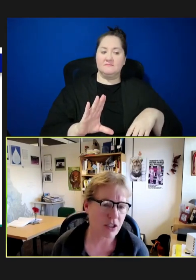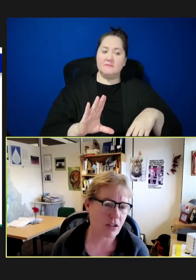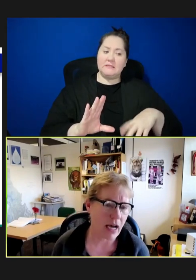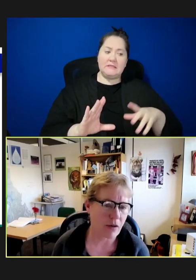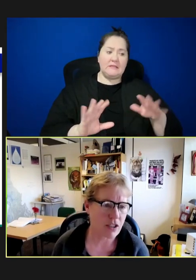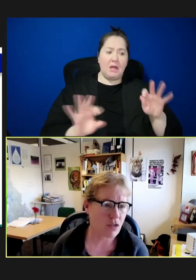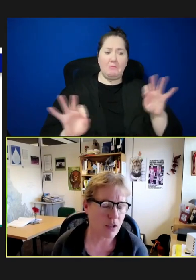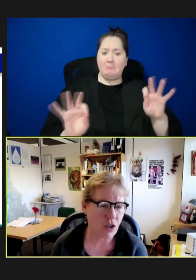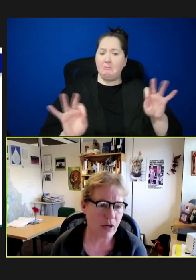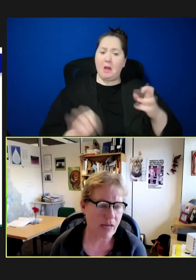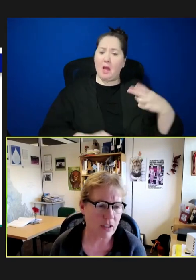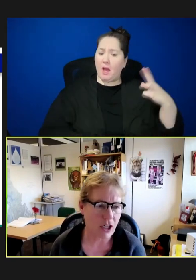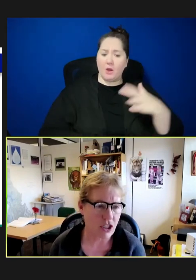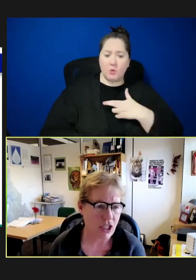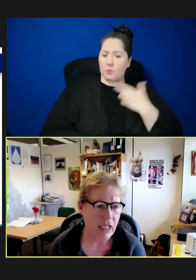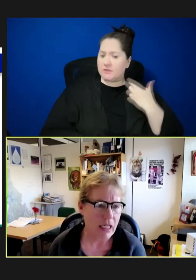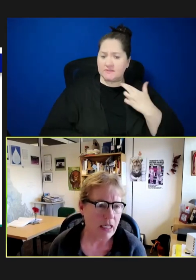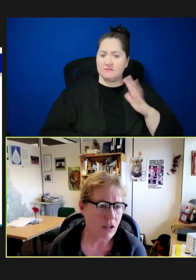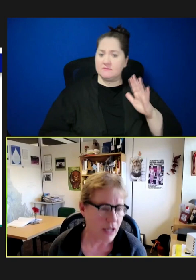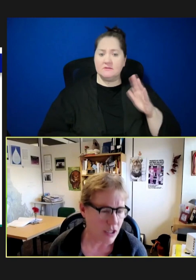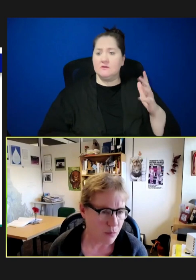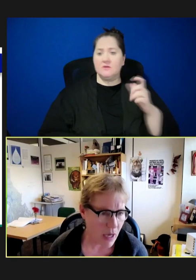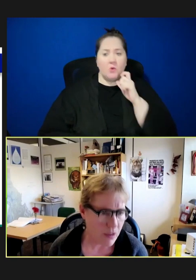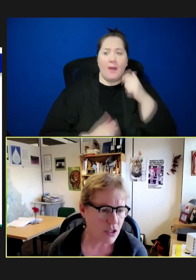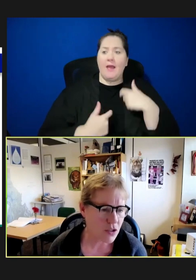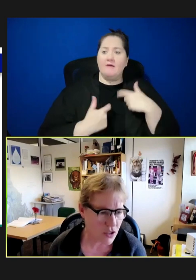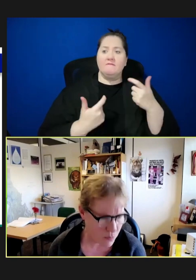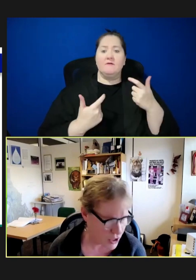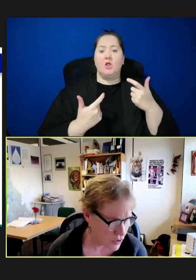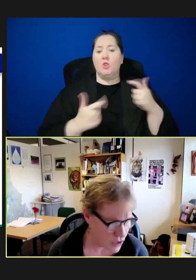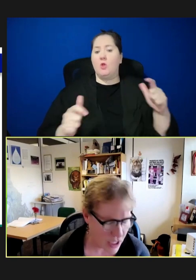particularly high risk because we don't have a large international. This particular study